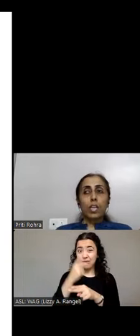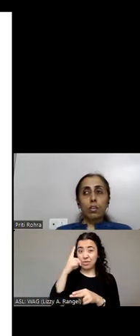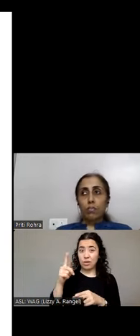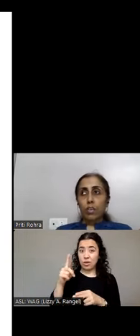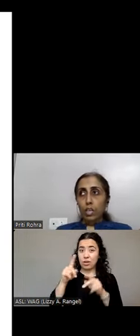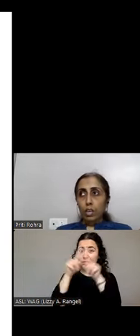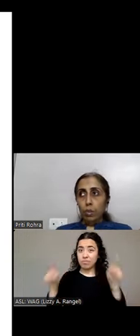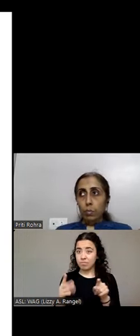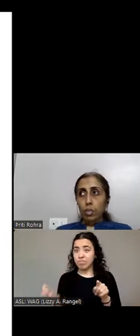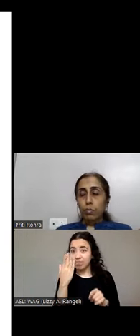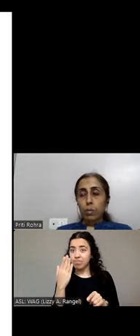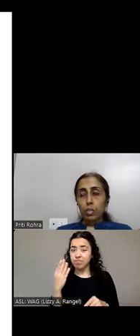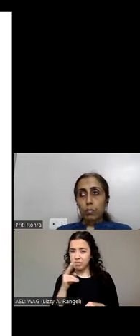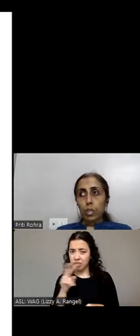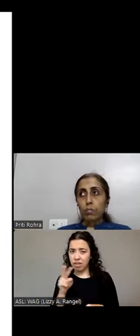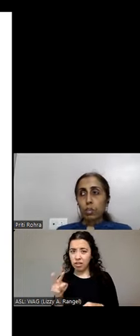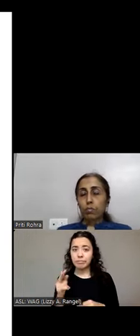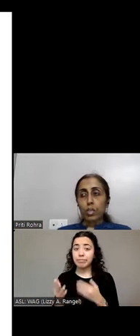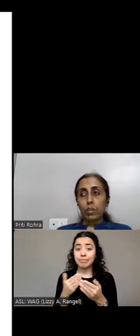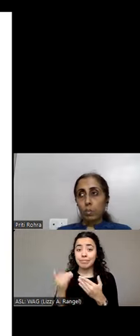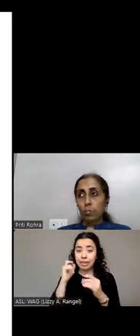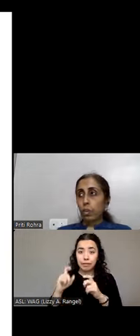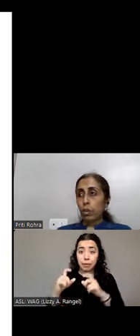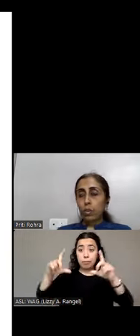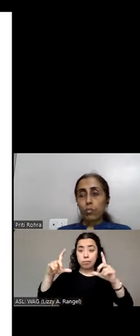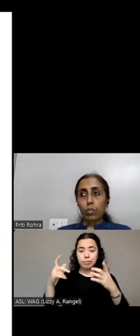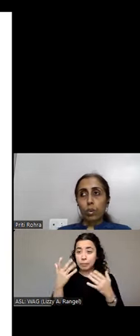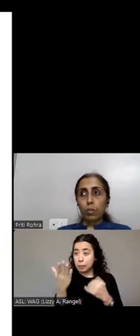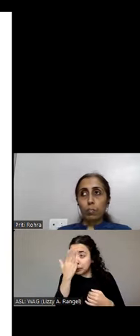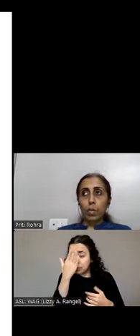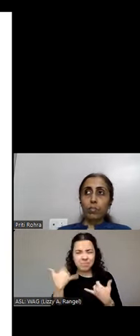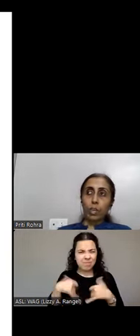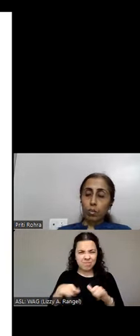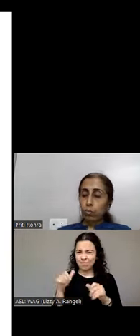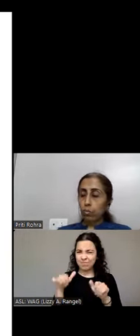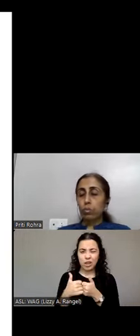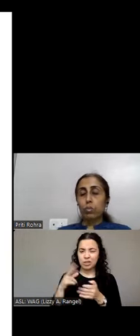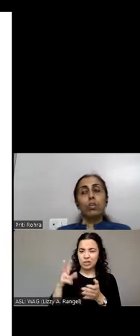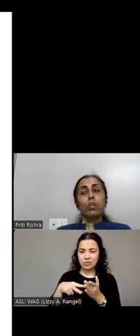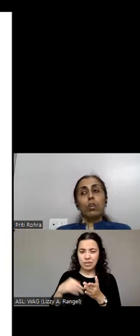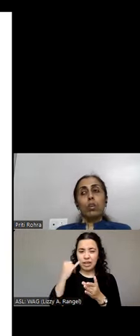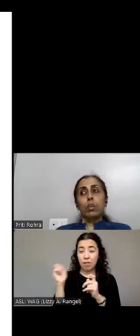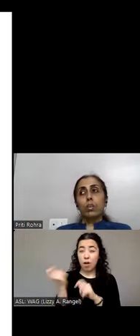Not a WCAG requirement but something which is very, very important for magnifier users.